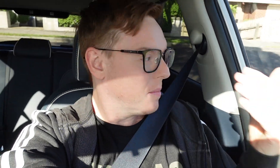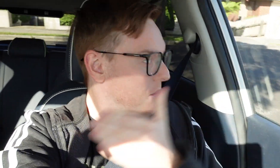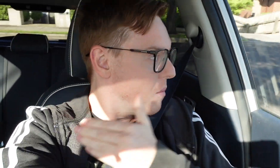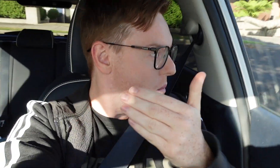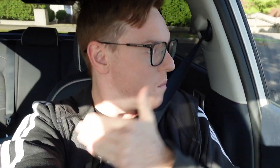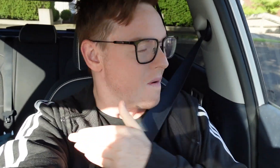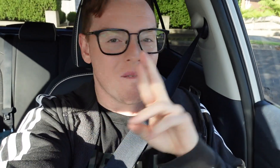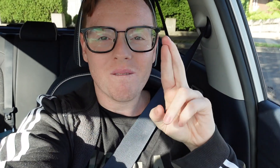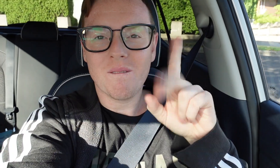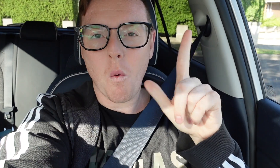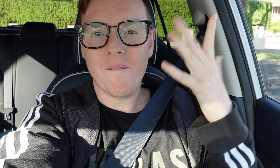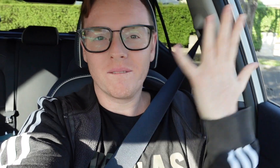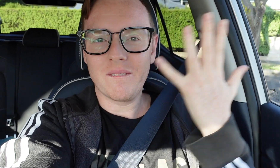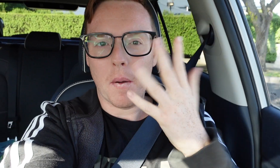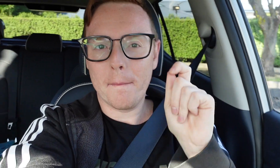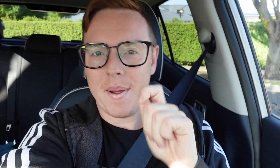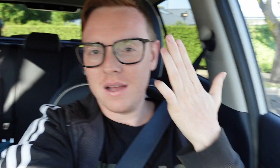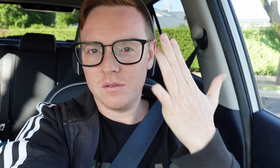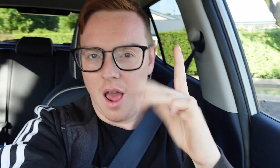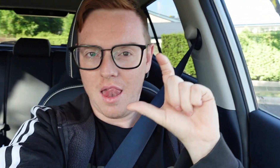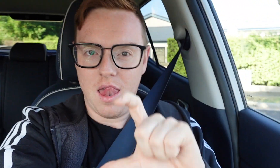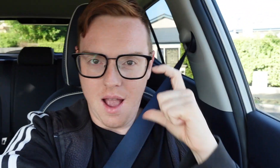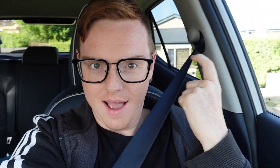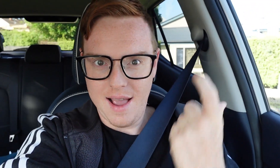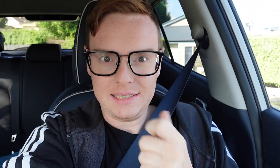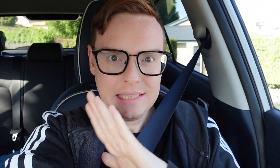for fifteen past nine class.